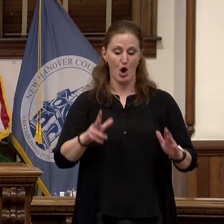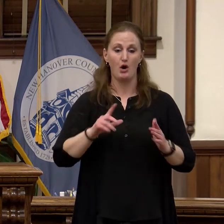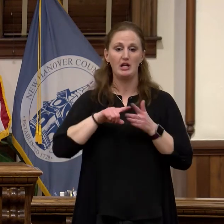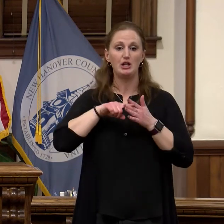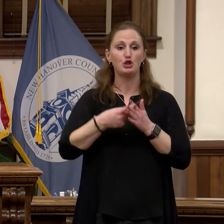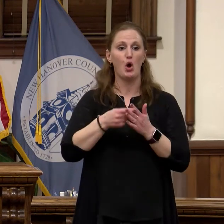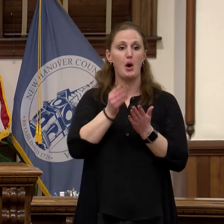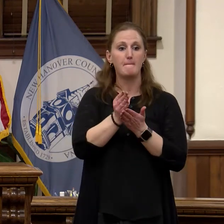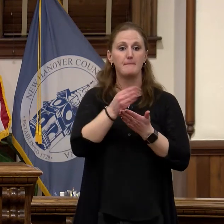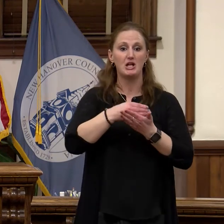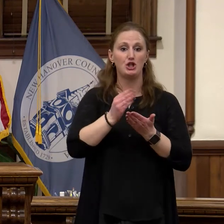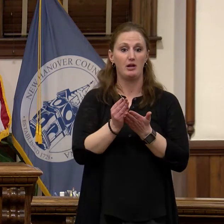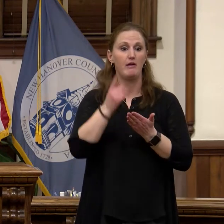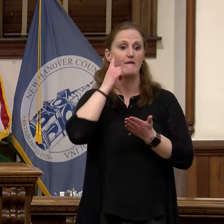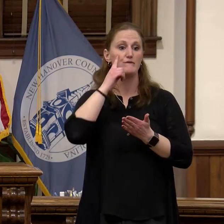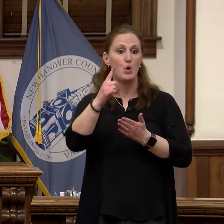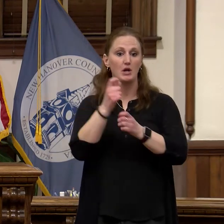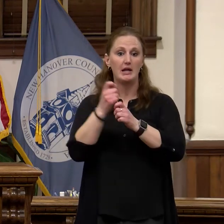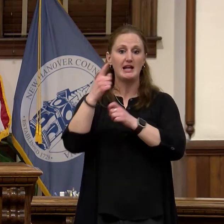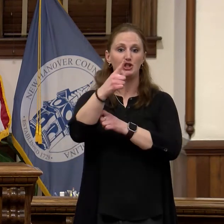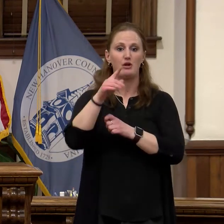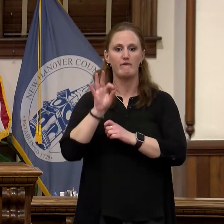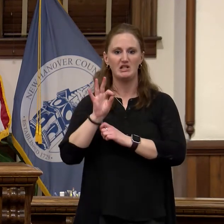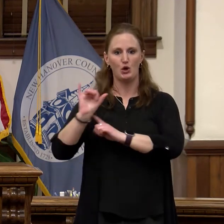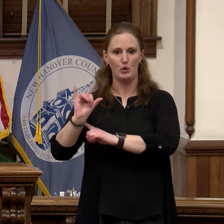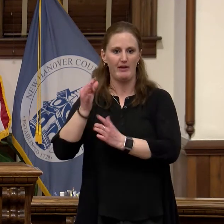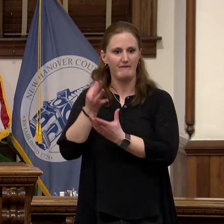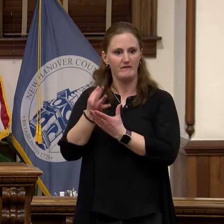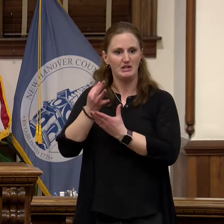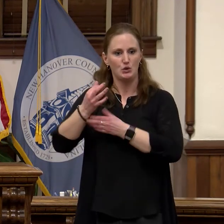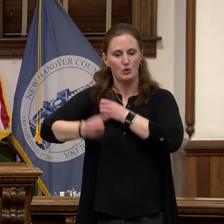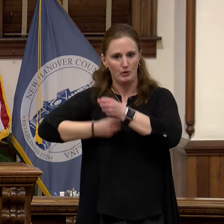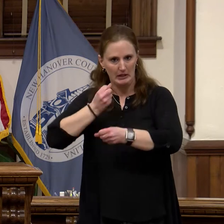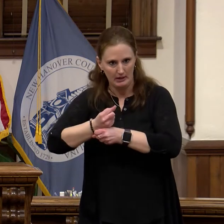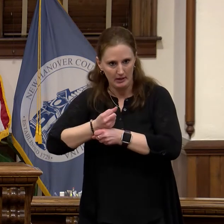year and our strategic plan with the priorities of intelligent growth and